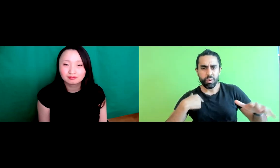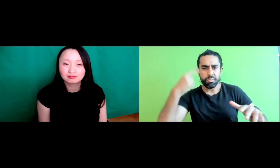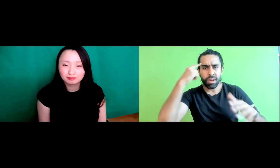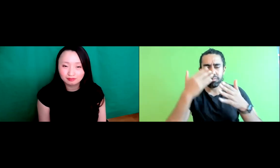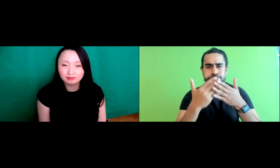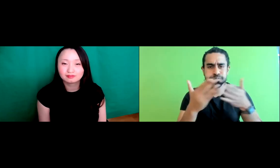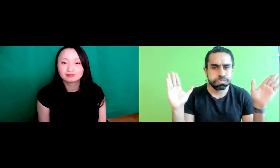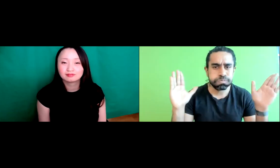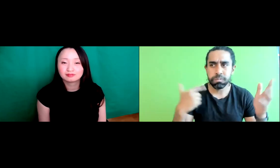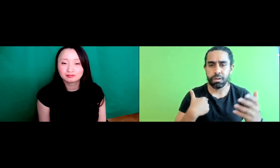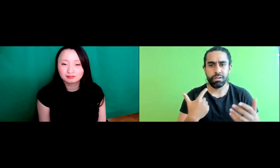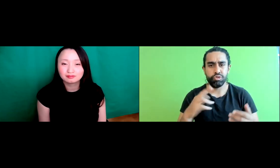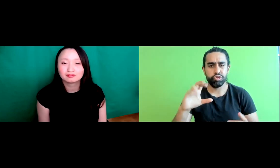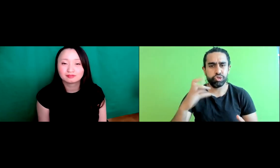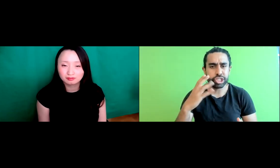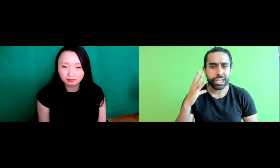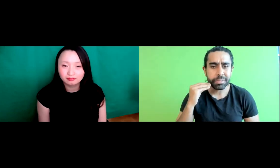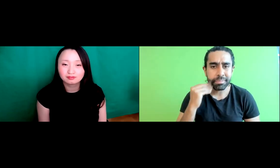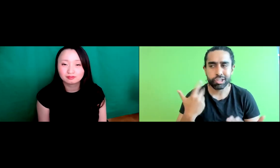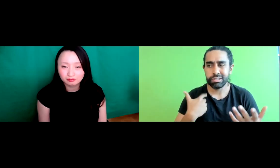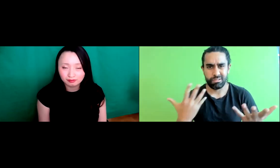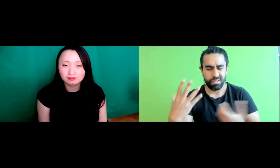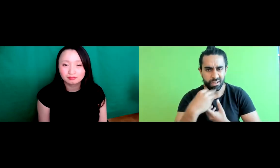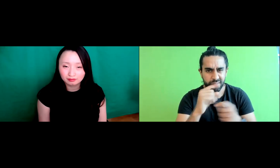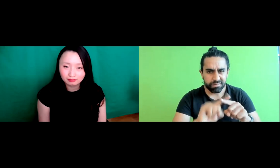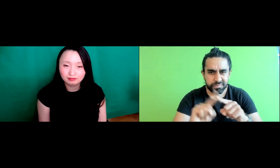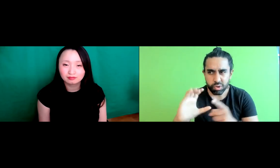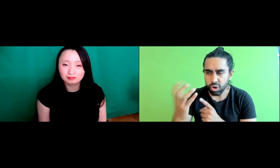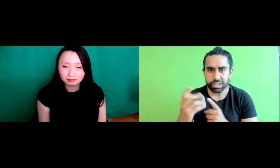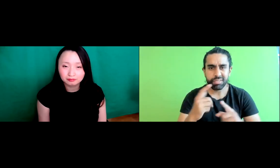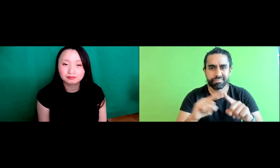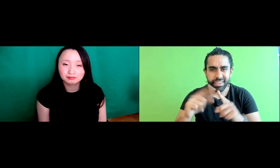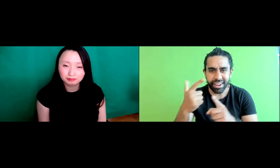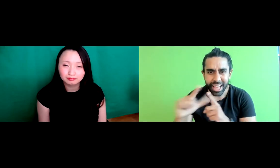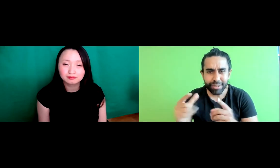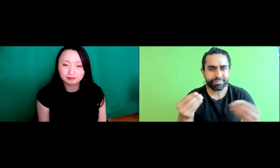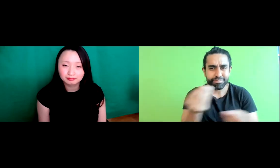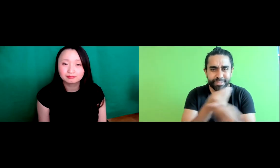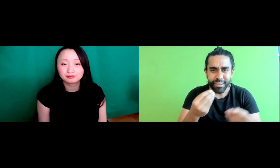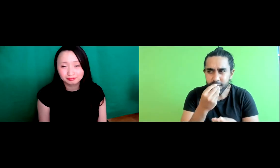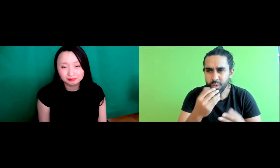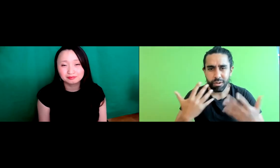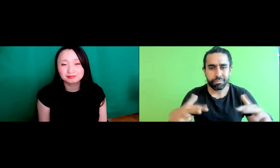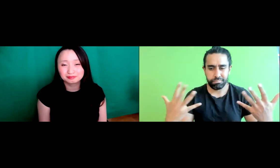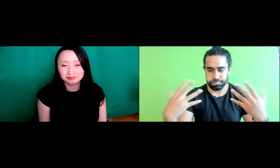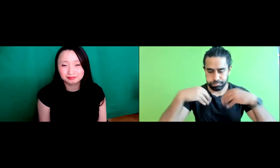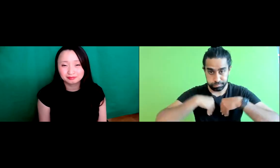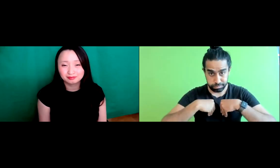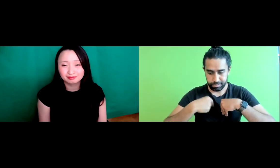here. I think that you know it really opened my mind and it gave me a really rich experience with all the different cultures and language